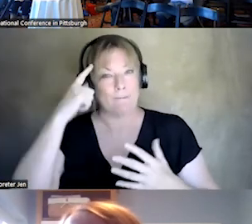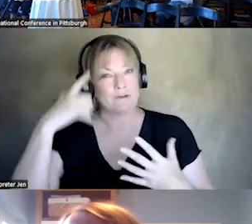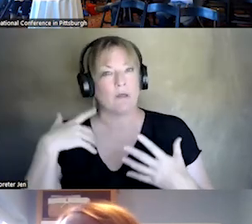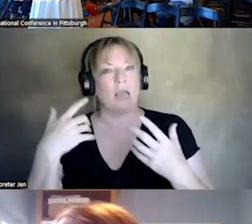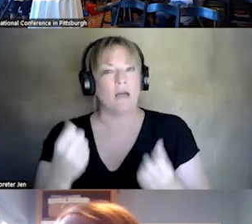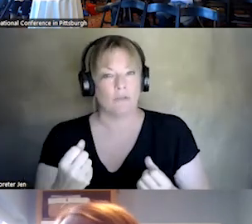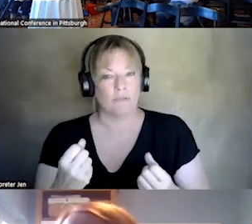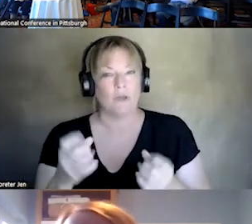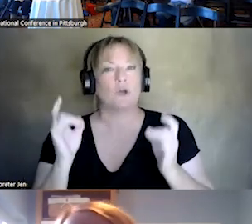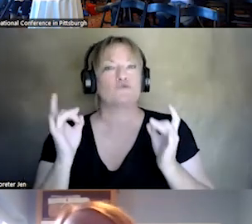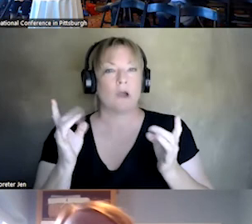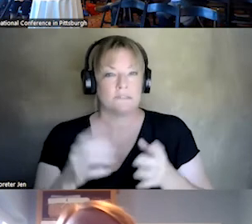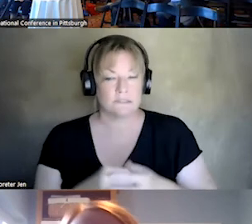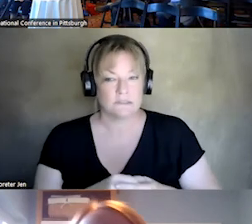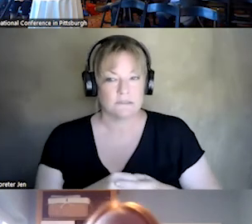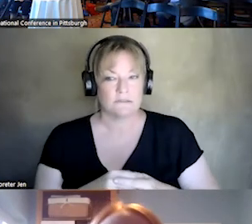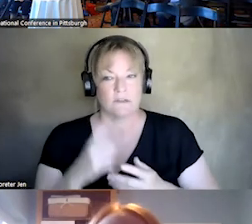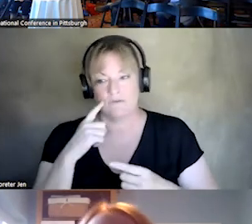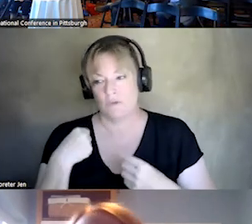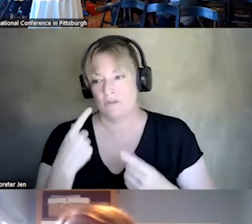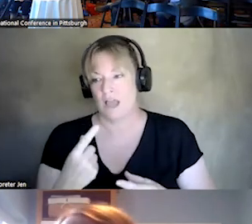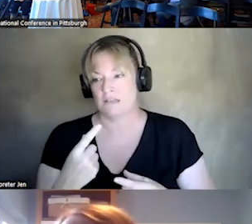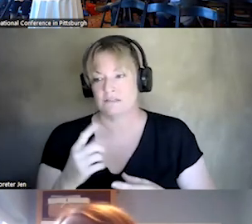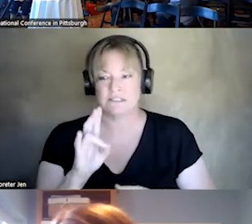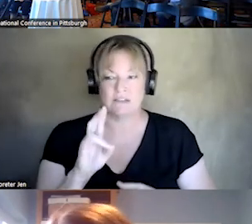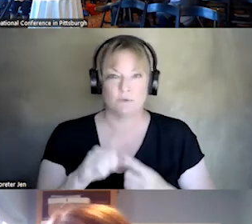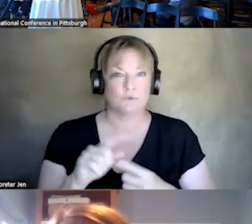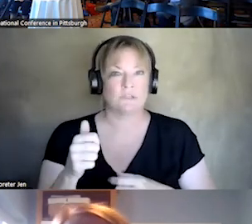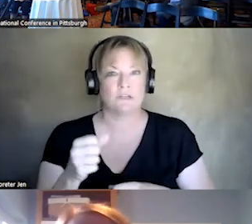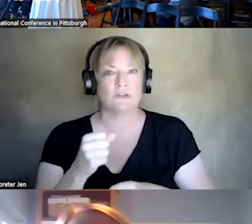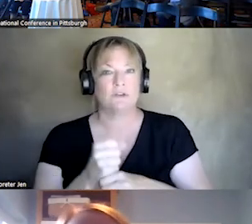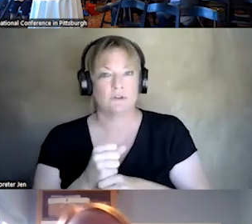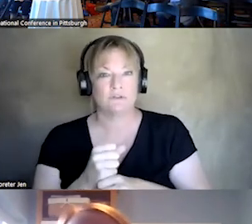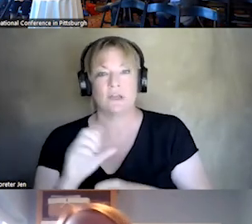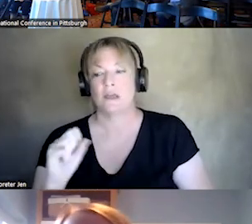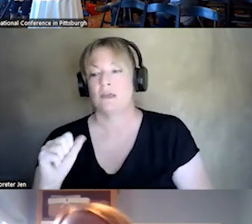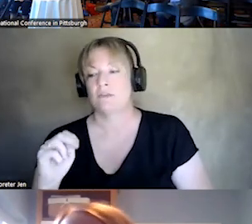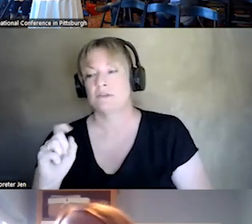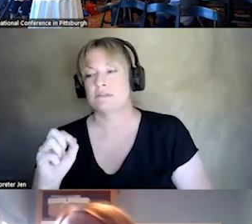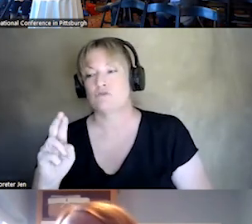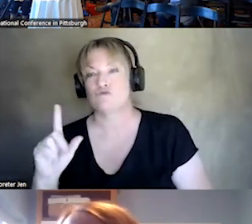CRISIS OVER THE LAST 7 TO 10 YEARS. AND THE SANCTUARY WAS ONE OF THE FIRST THAT WERE